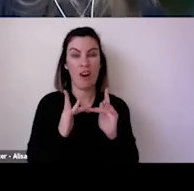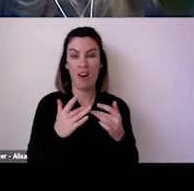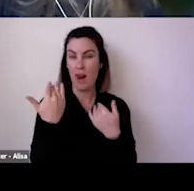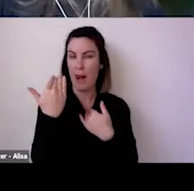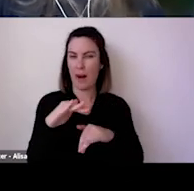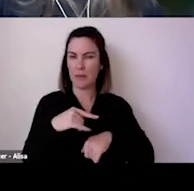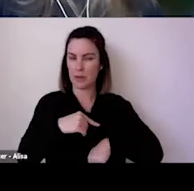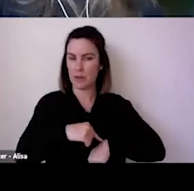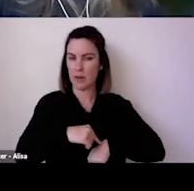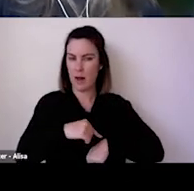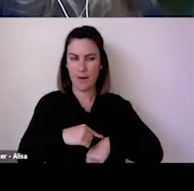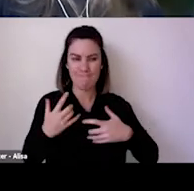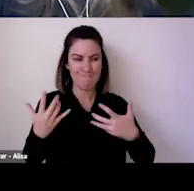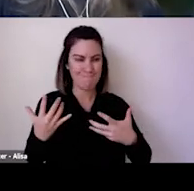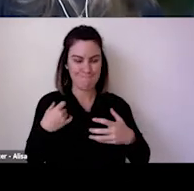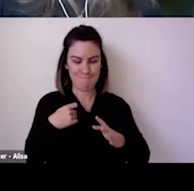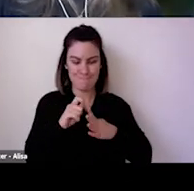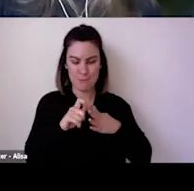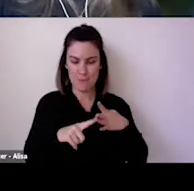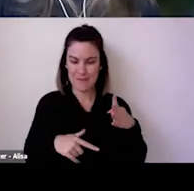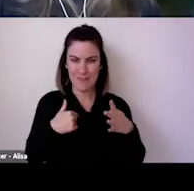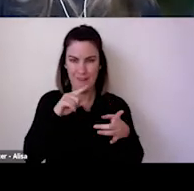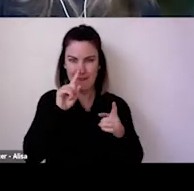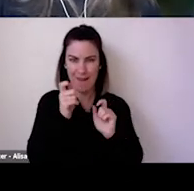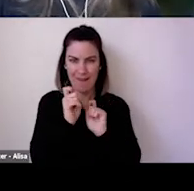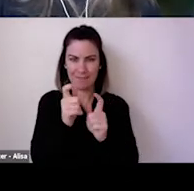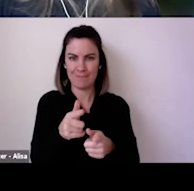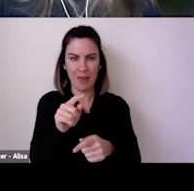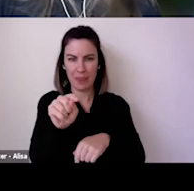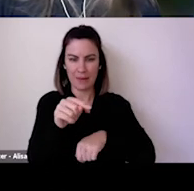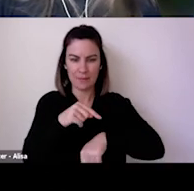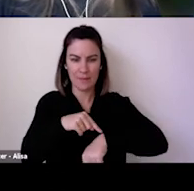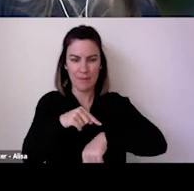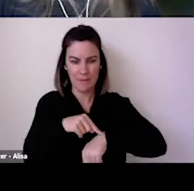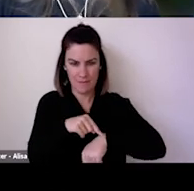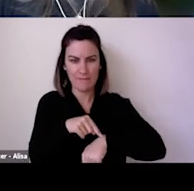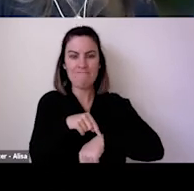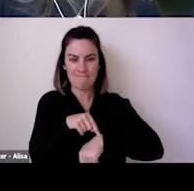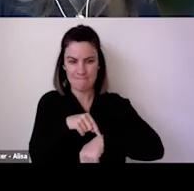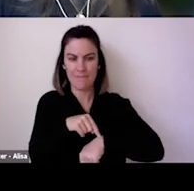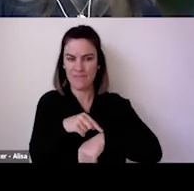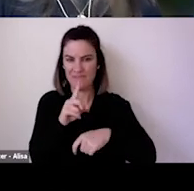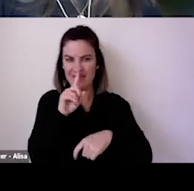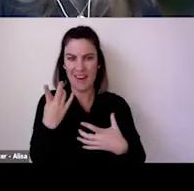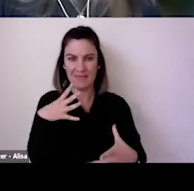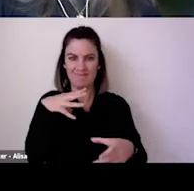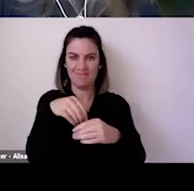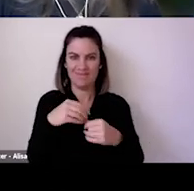we're worried about variants. We may finish our vaccination effort with still 20 to 30% of the population unvaccinated